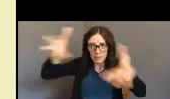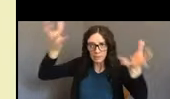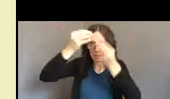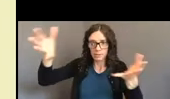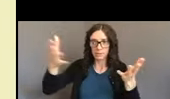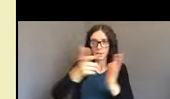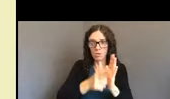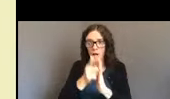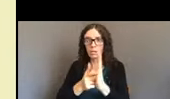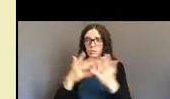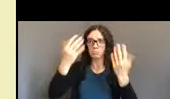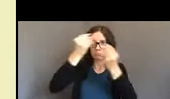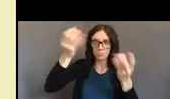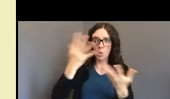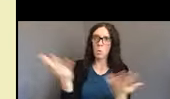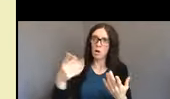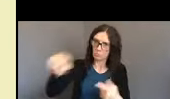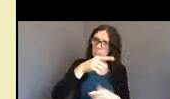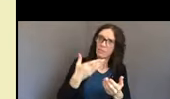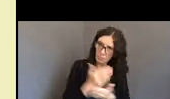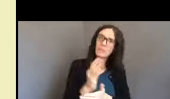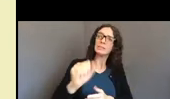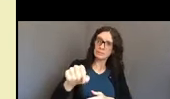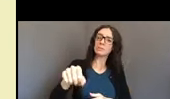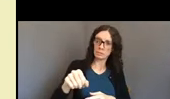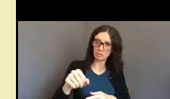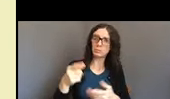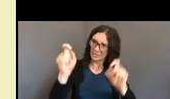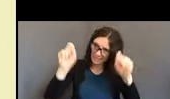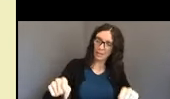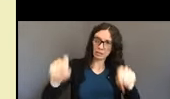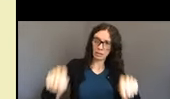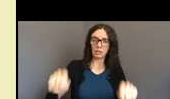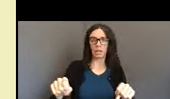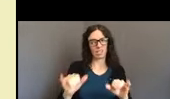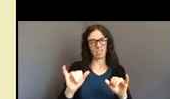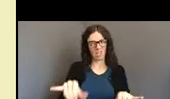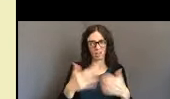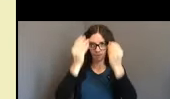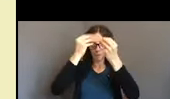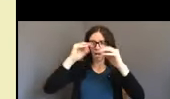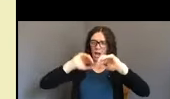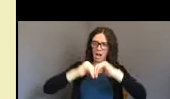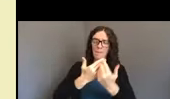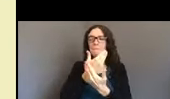because it's hard to sometimes get a hold of me or someone in my office. So how can we disseminate the information, so that it is powerful.